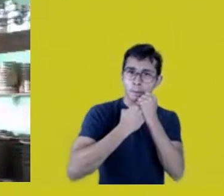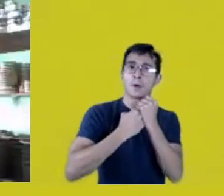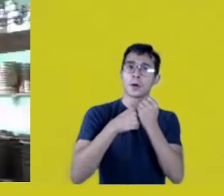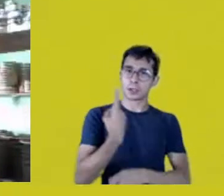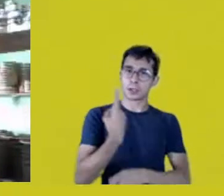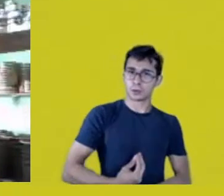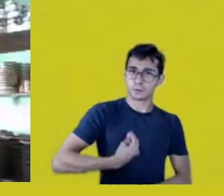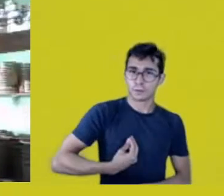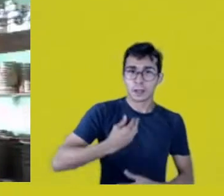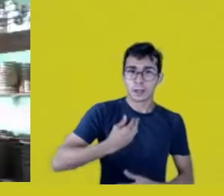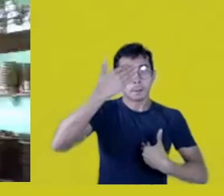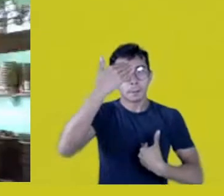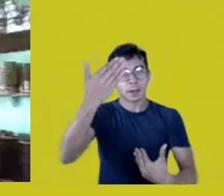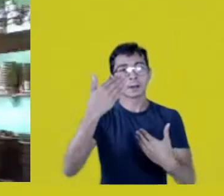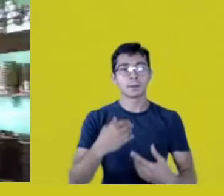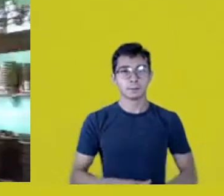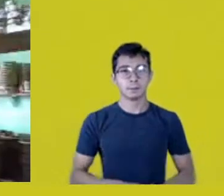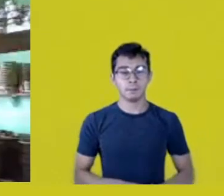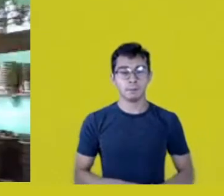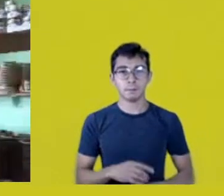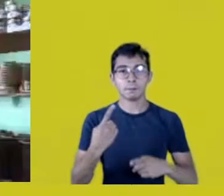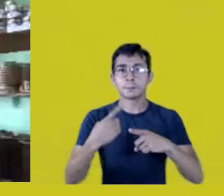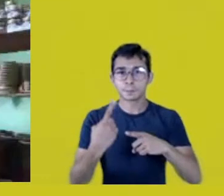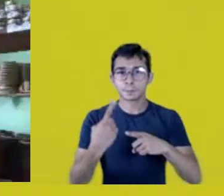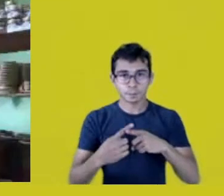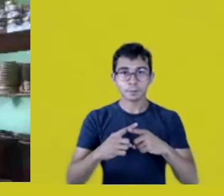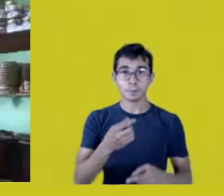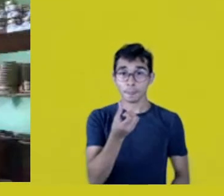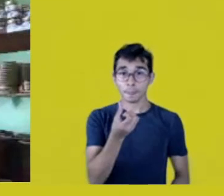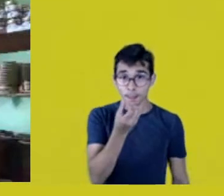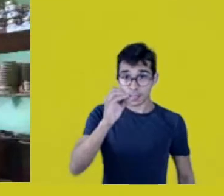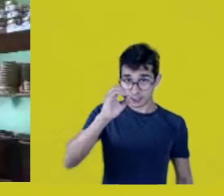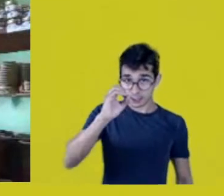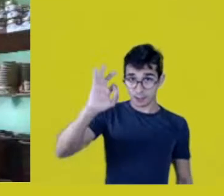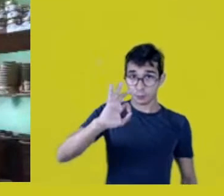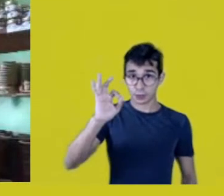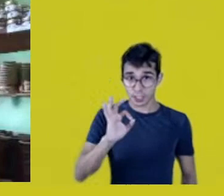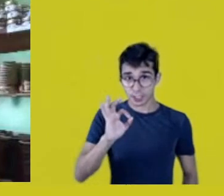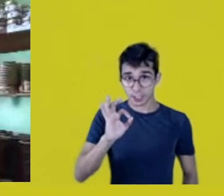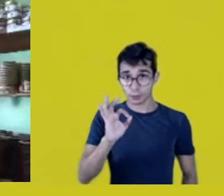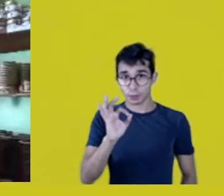since 60% of FUNAI’s resources haven’t been used.